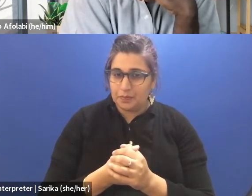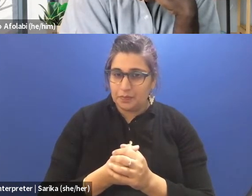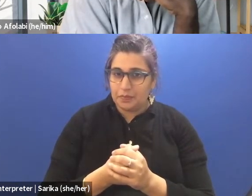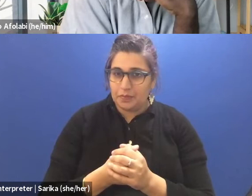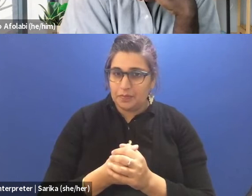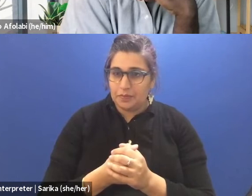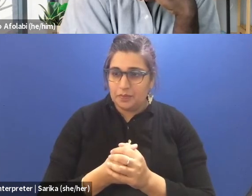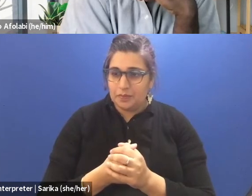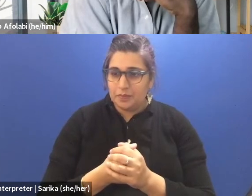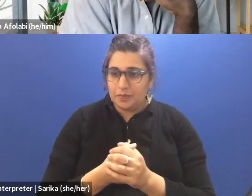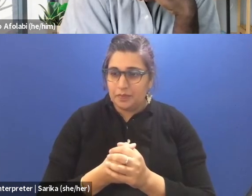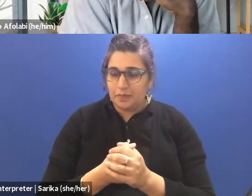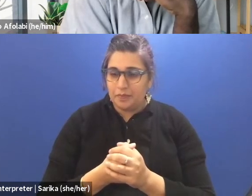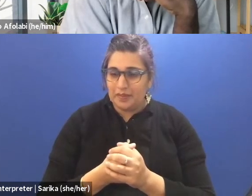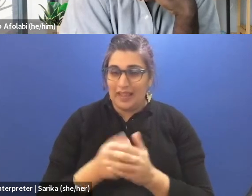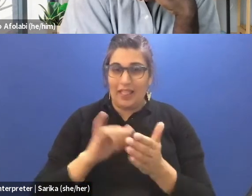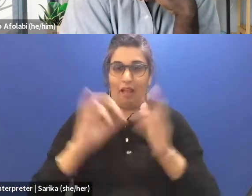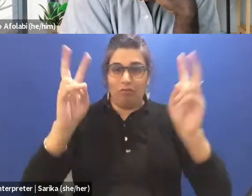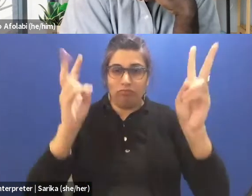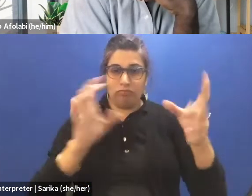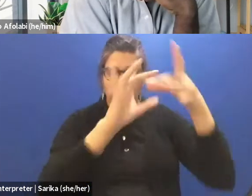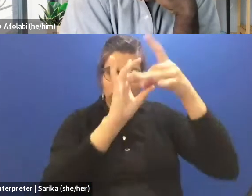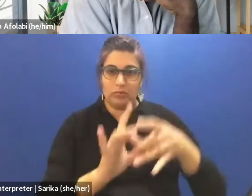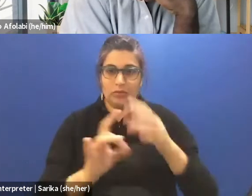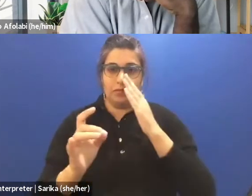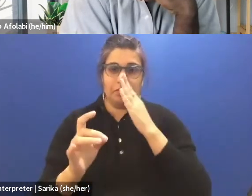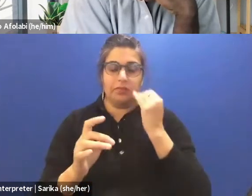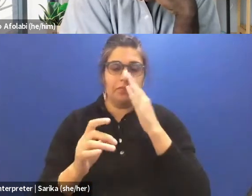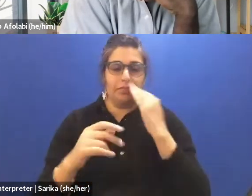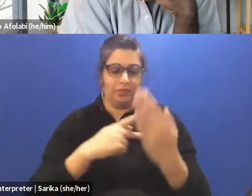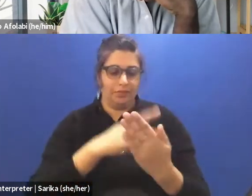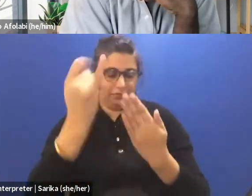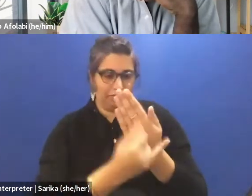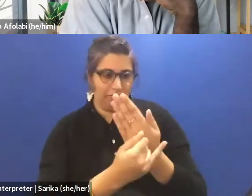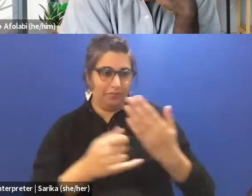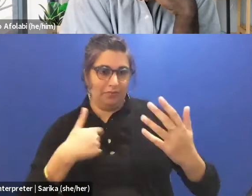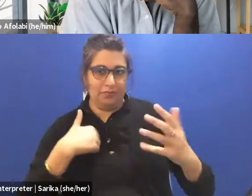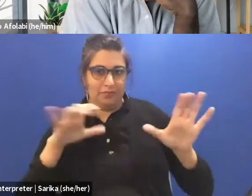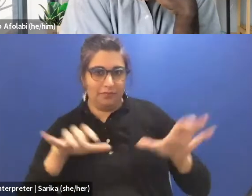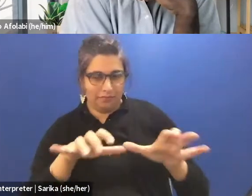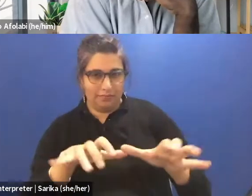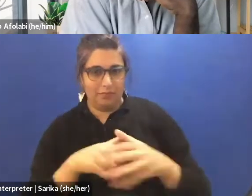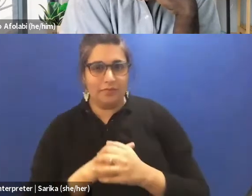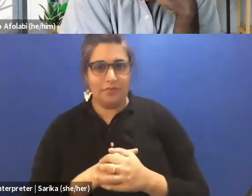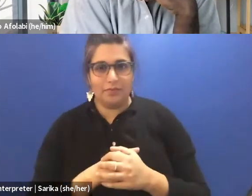Dramaturgy is a question to resolve according to the project which I have to. That's all.